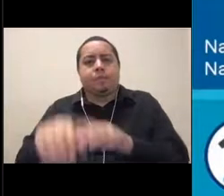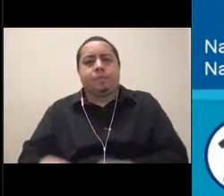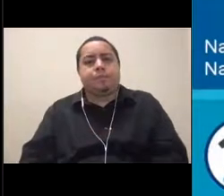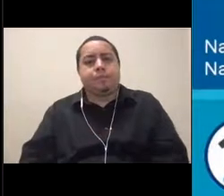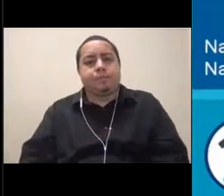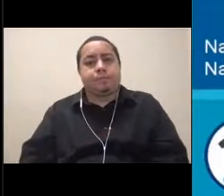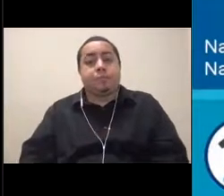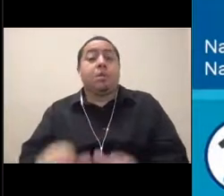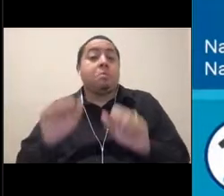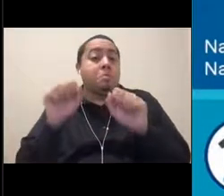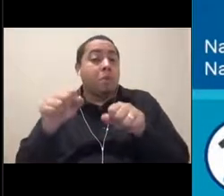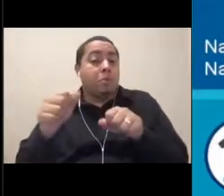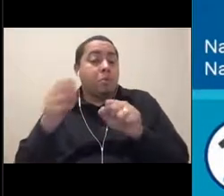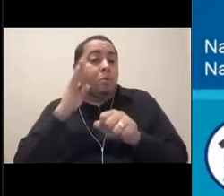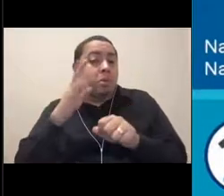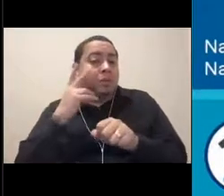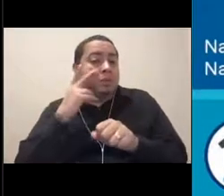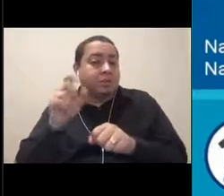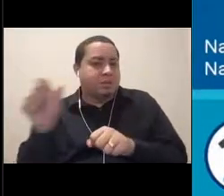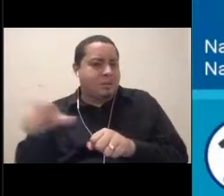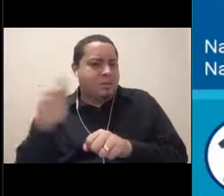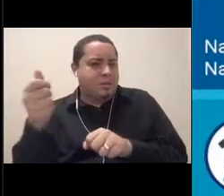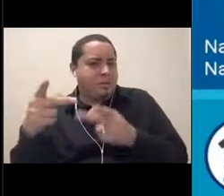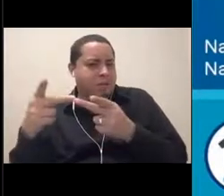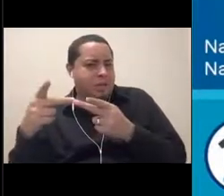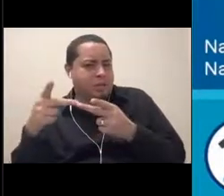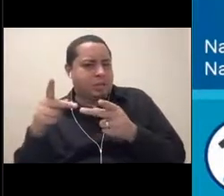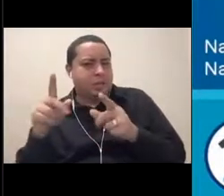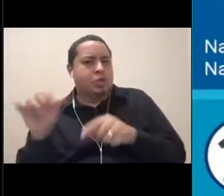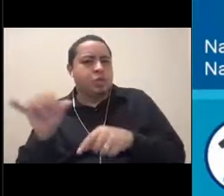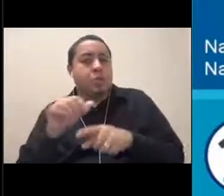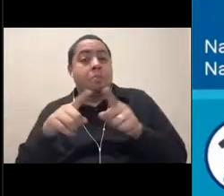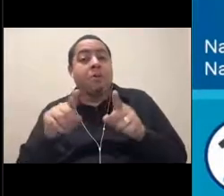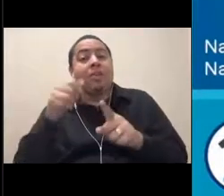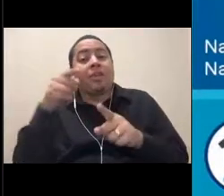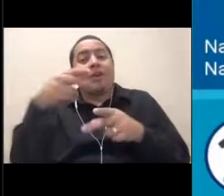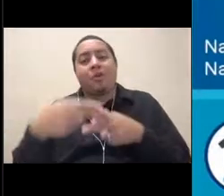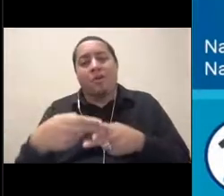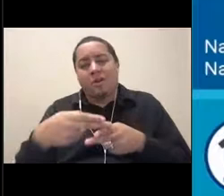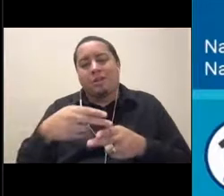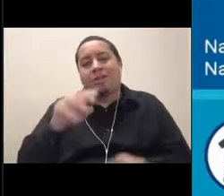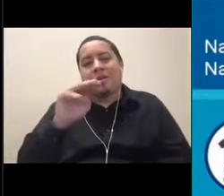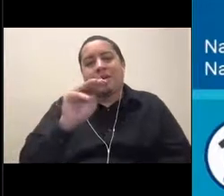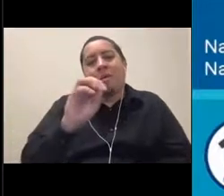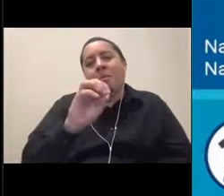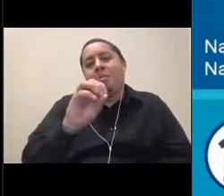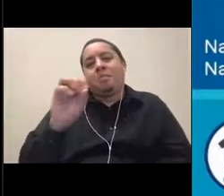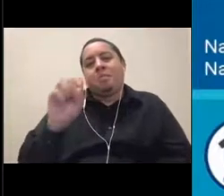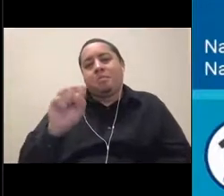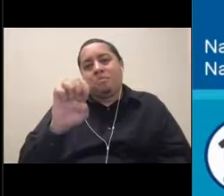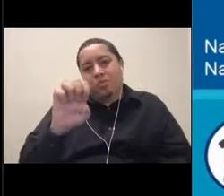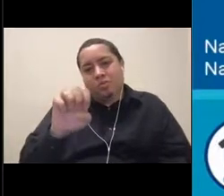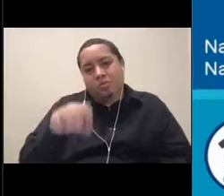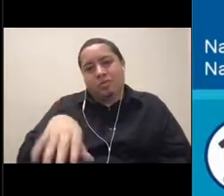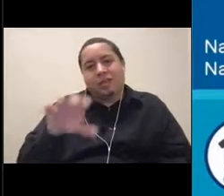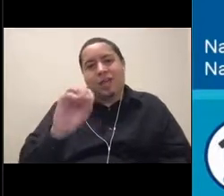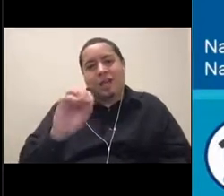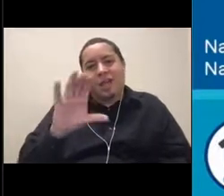that you've learned about the ocean, but yeah, Muusoctopus is the genus name for those particular ones that we saw there.